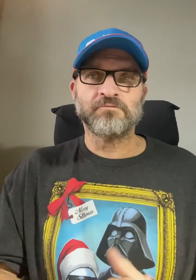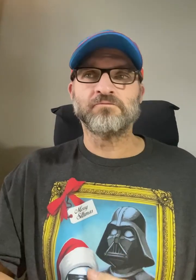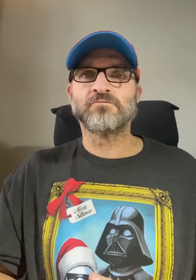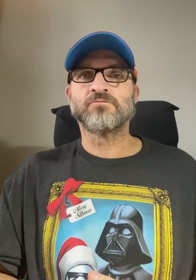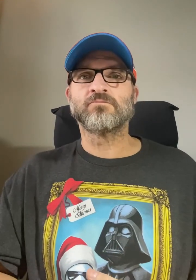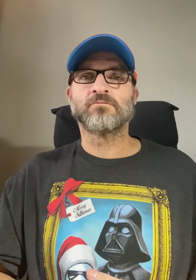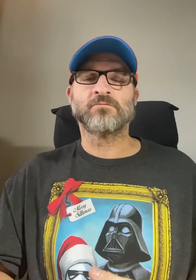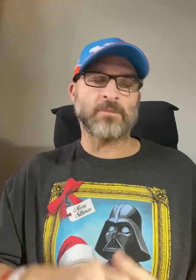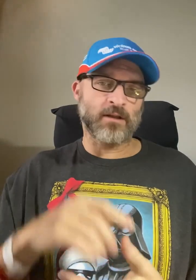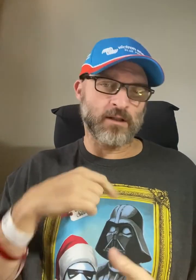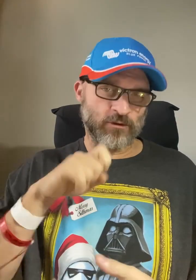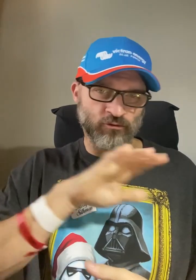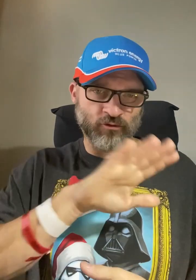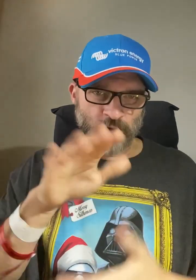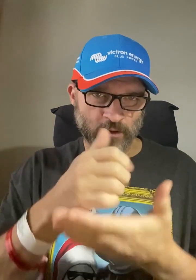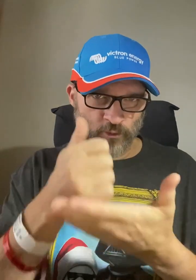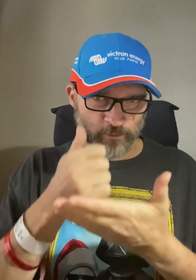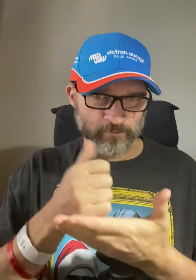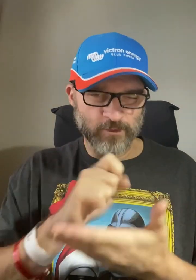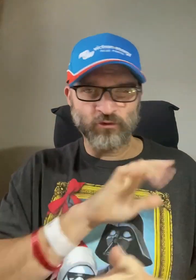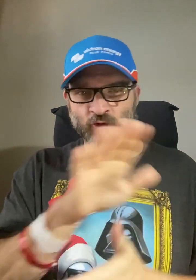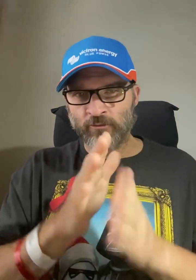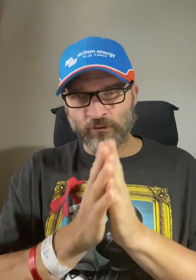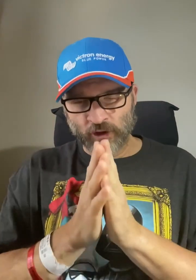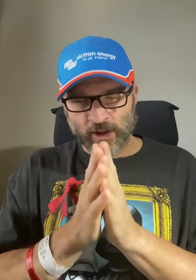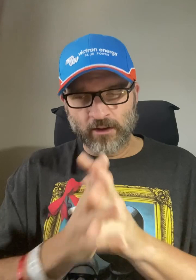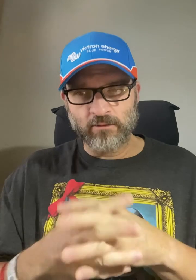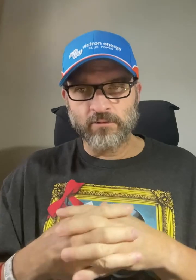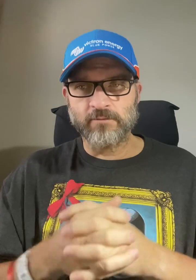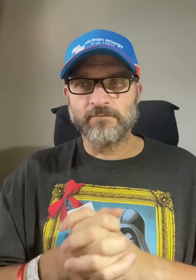I'm asking for your help and your prayers.